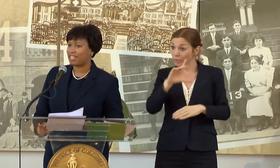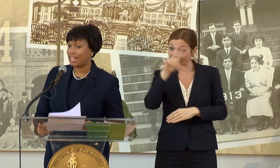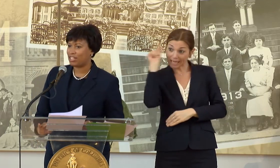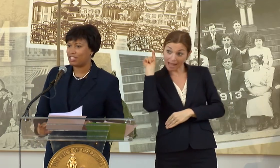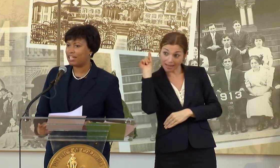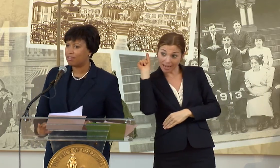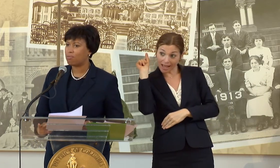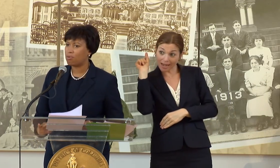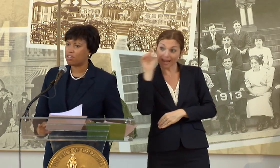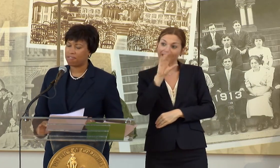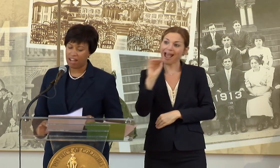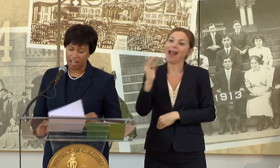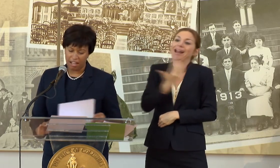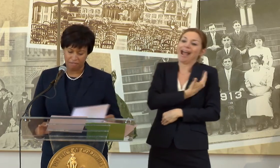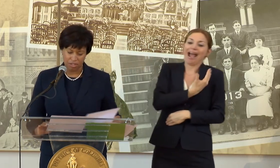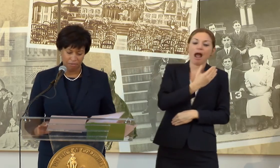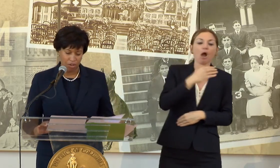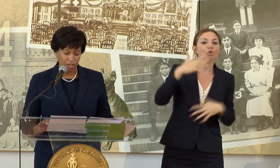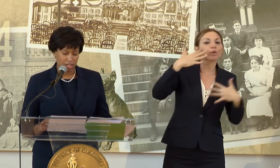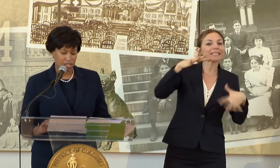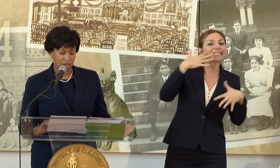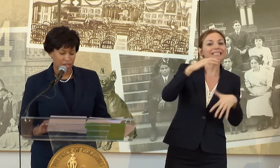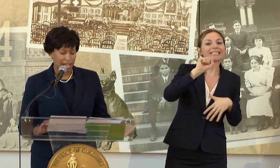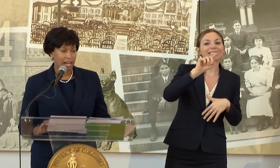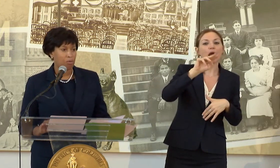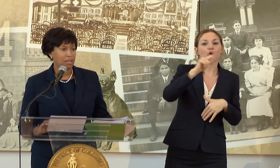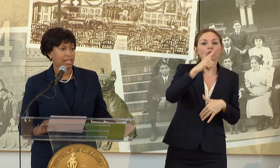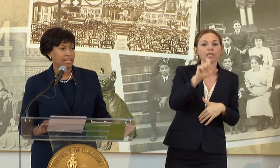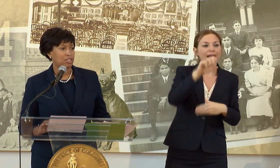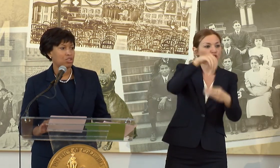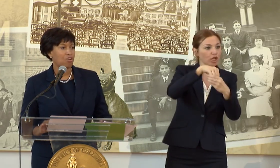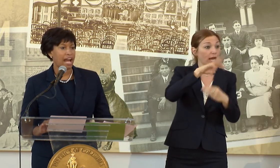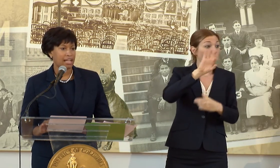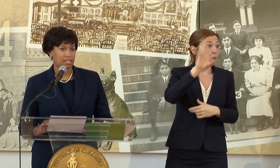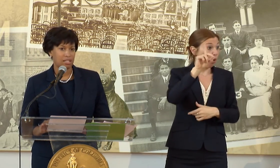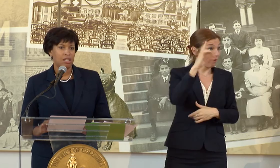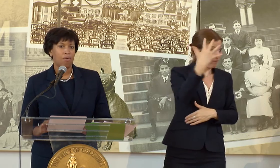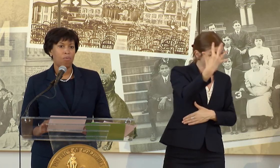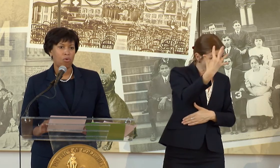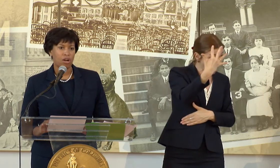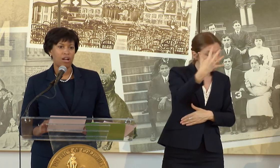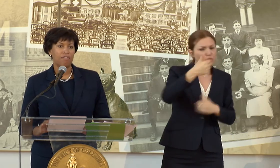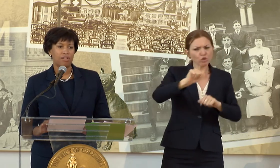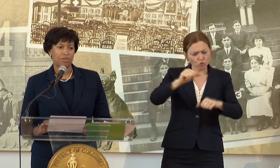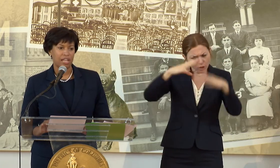STAGE IN WARD 5 TO FOCUS ON HOW WE CAN ATTRACT MORE OF THE